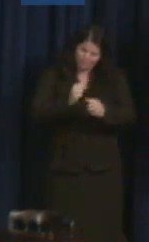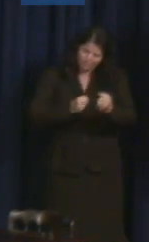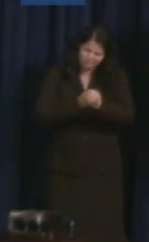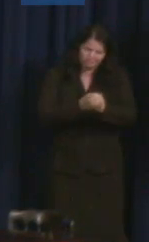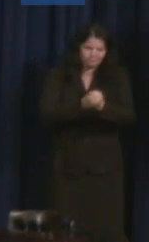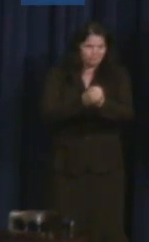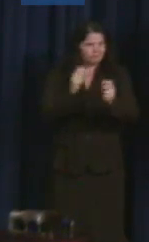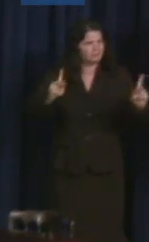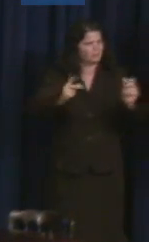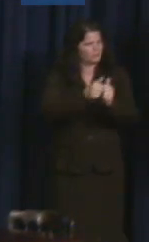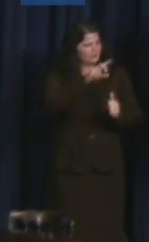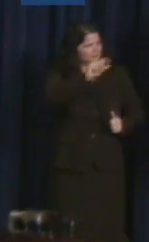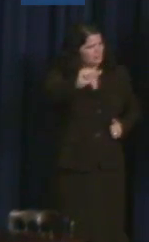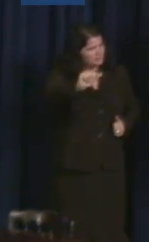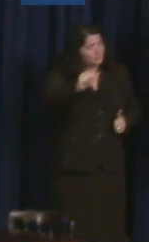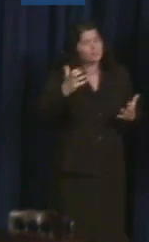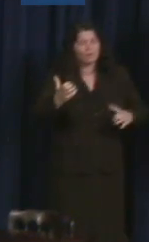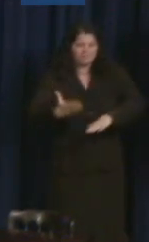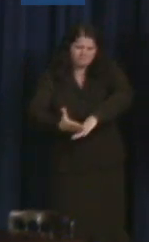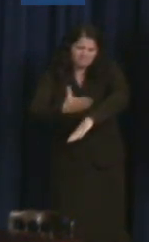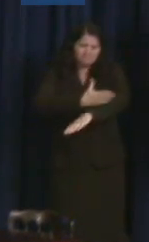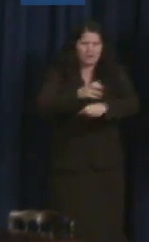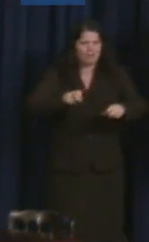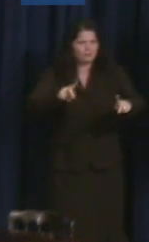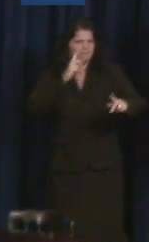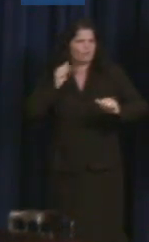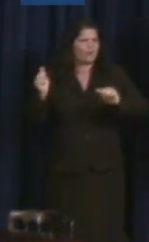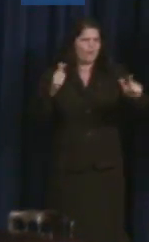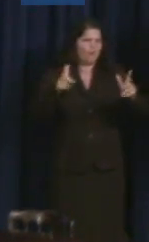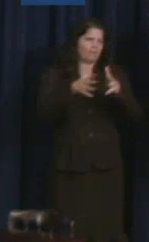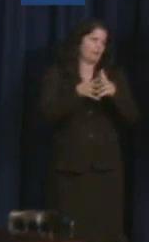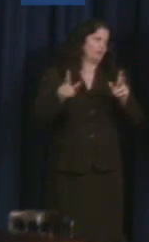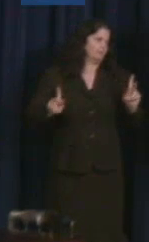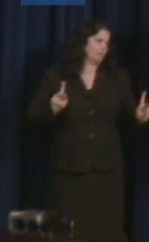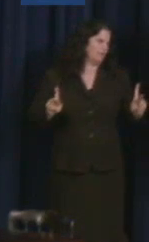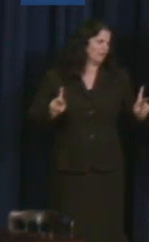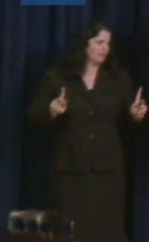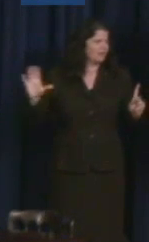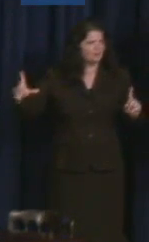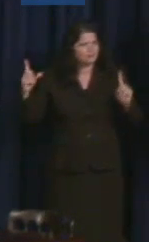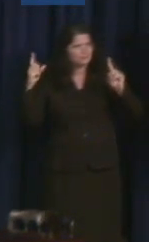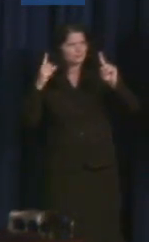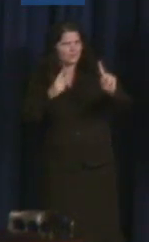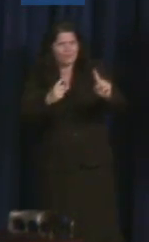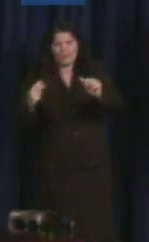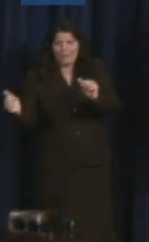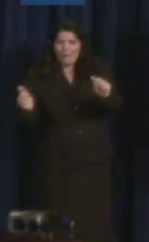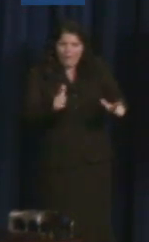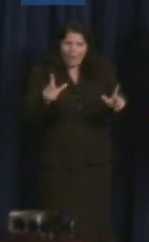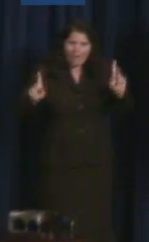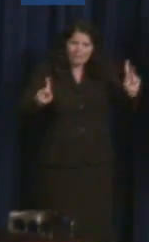to increase opportunity for all Americans. He believes we should all be defined by our abilities and